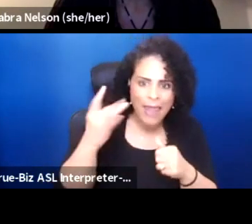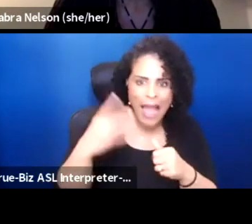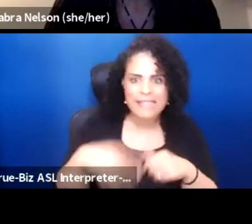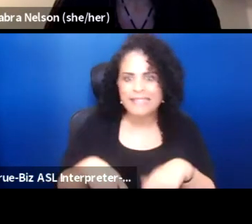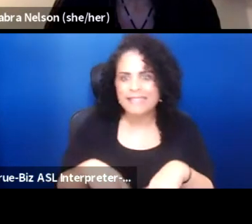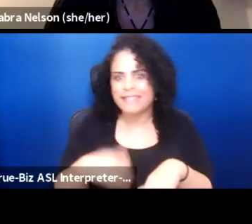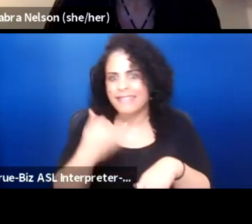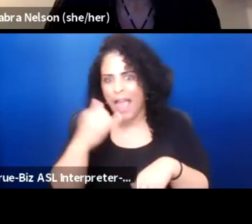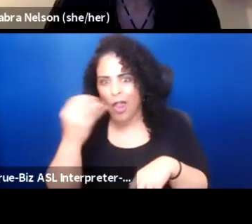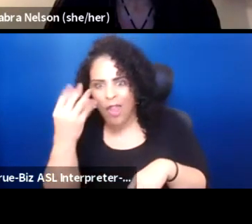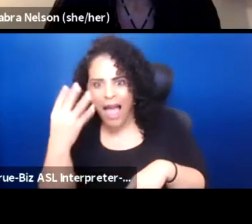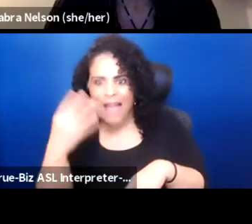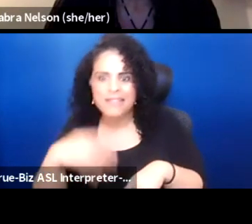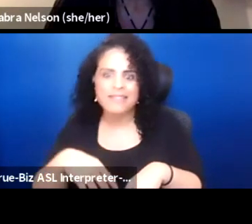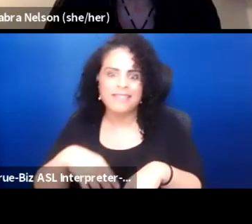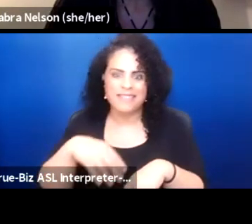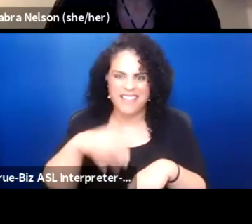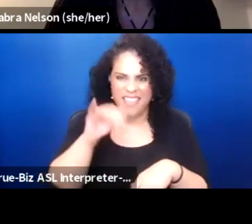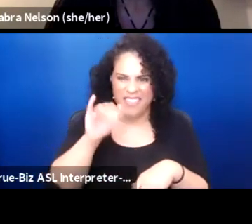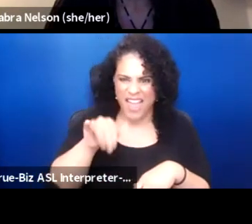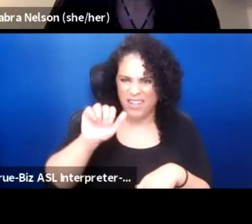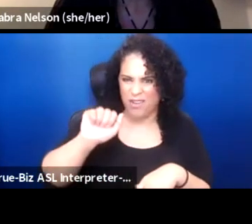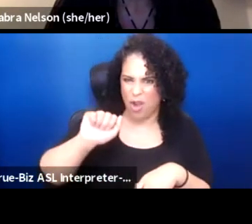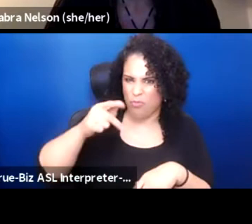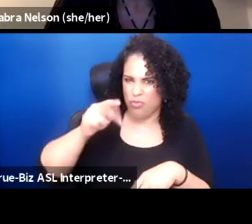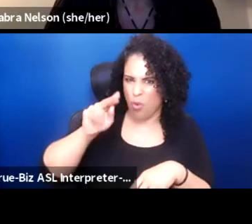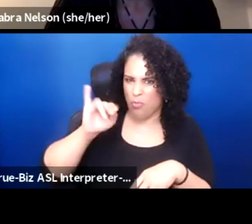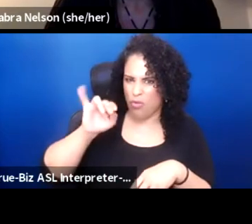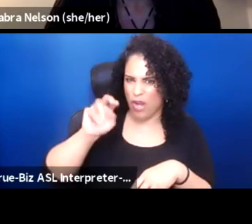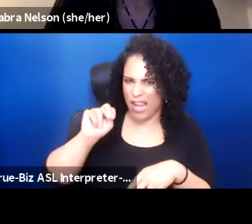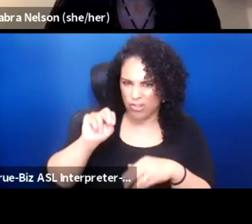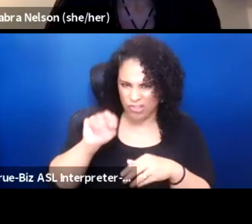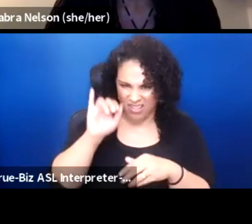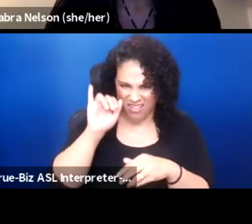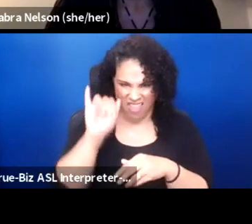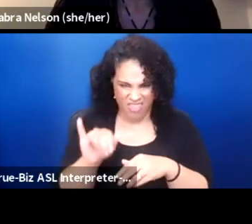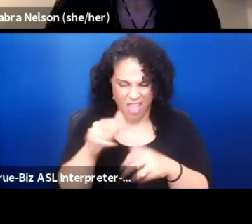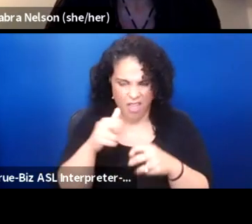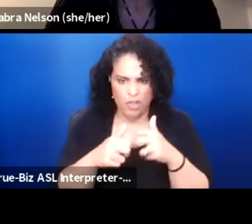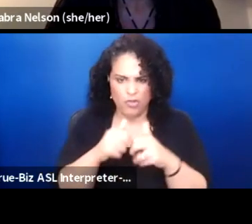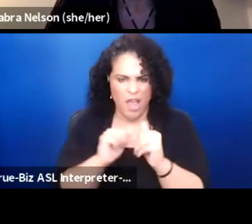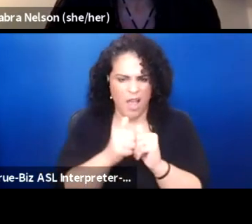It's like the appropriation issue. So how do we get that conversation going